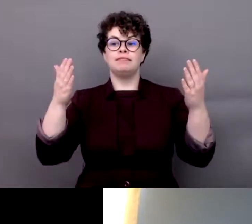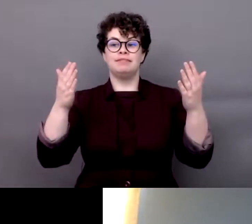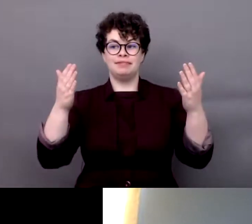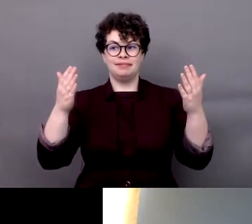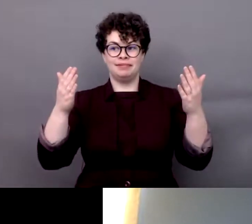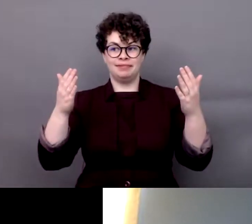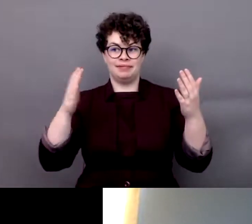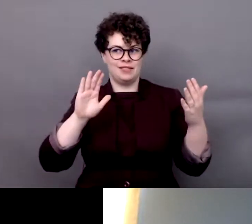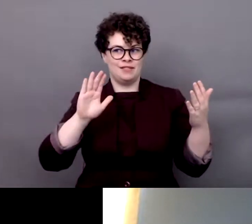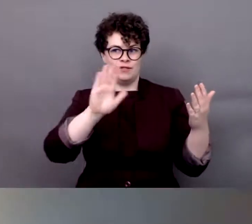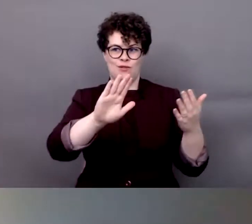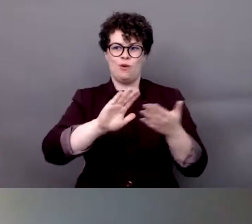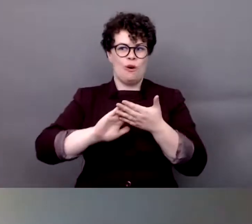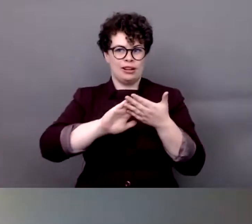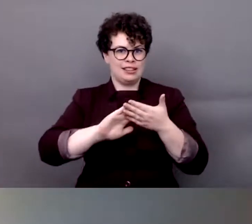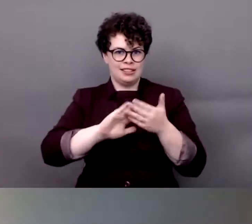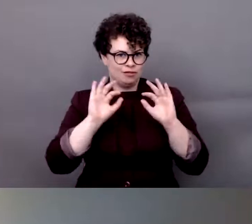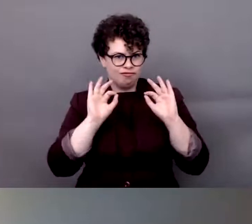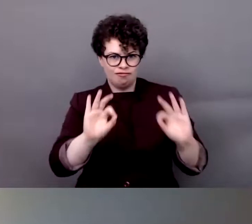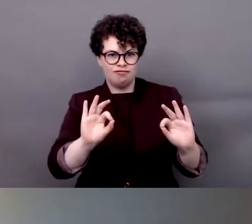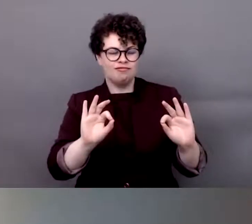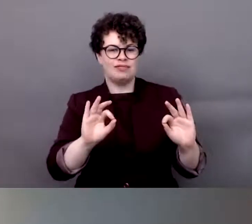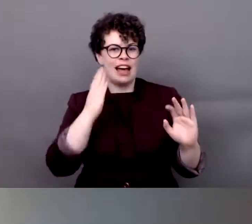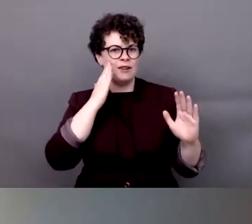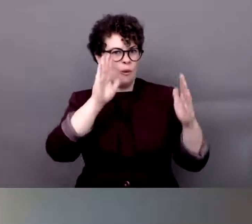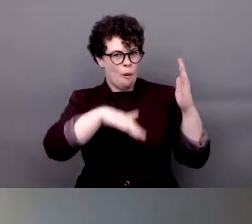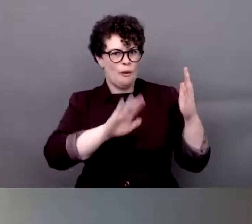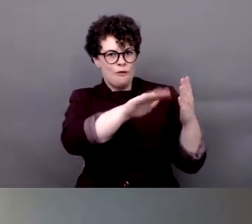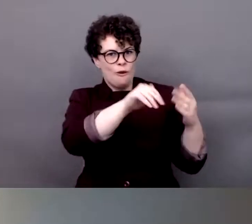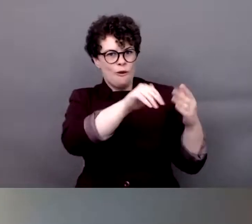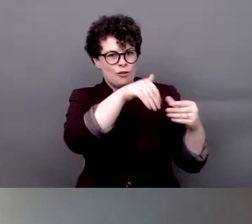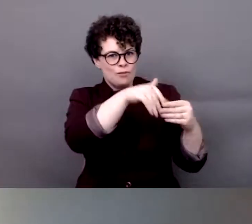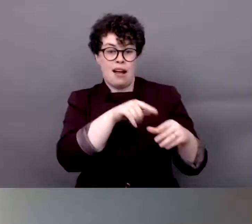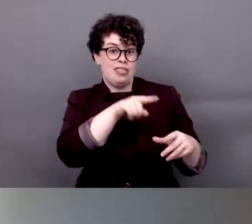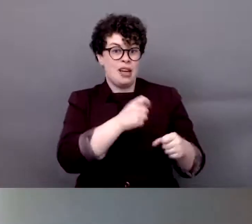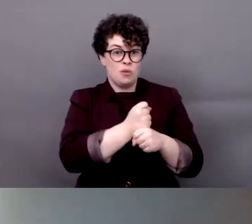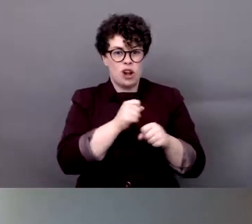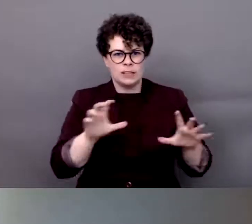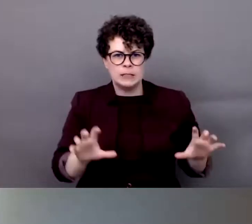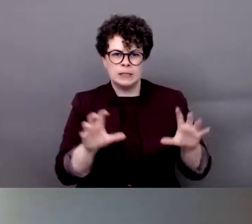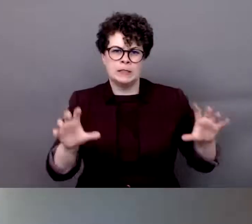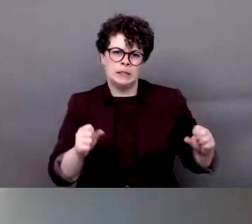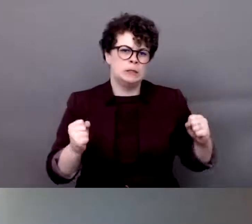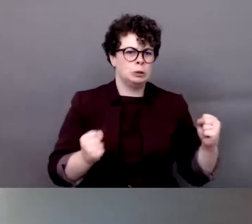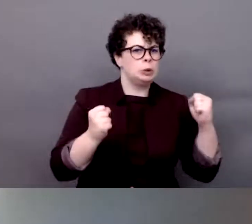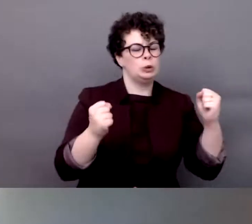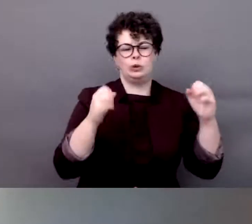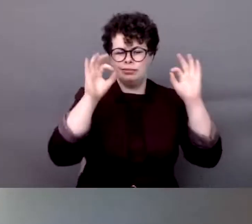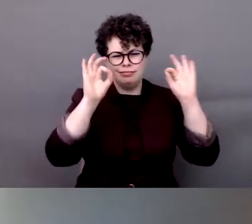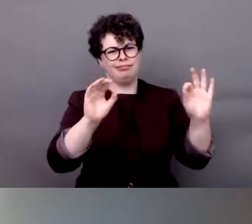the (?), which is a break, I know most of the members and definitely they are doing a really great job. Thank you so